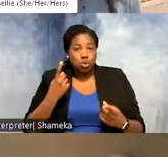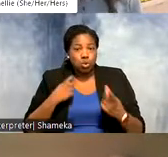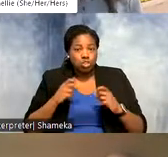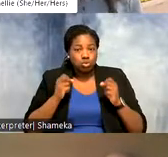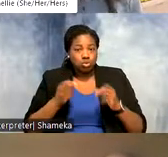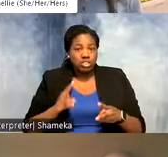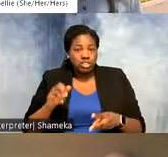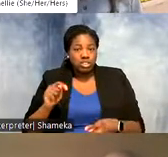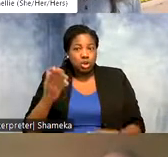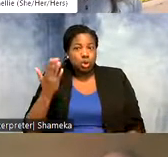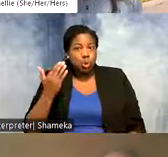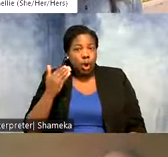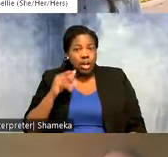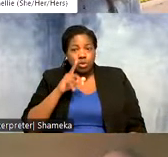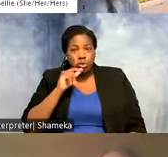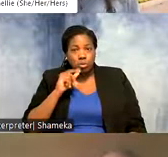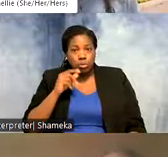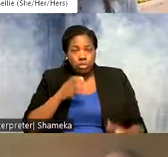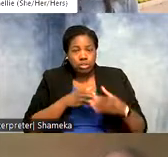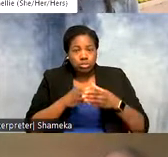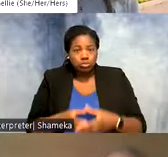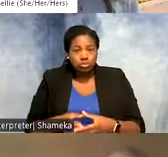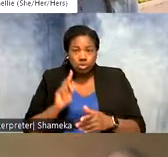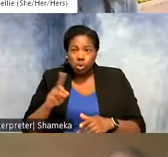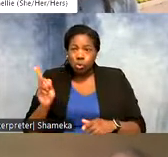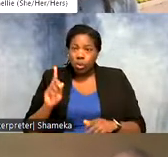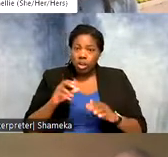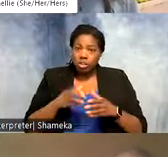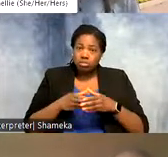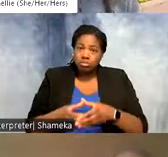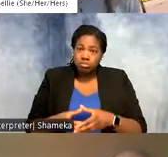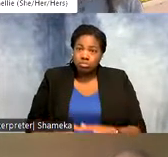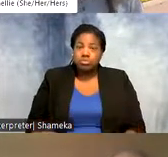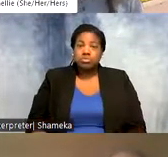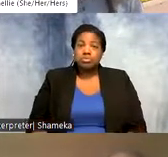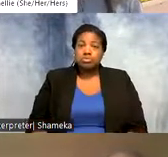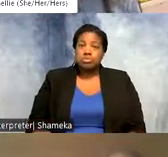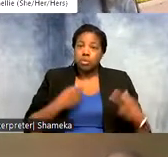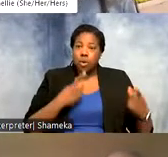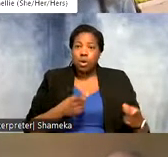Why do birds migrate? Where do they go? When do they migrate? What habitats do they prefer?